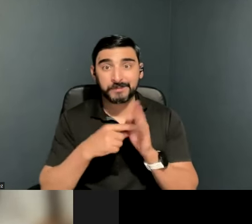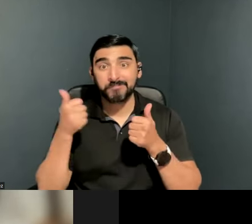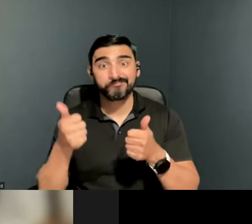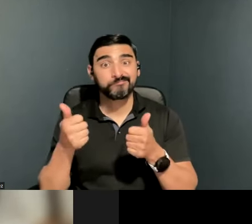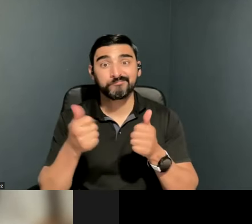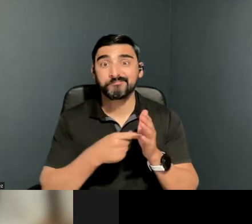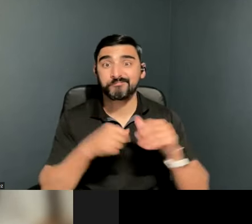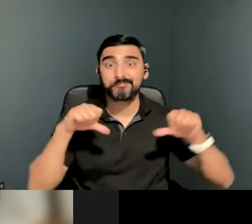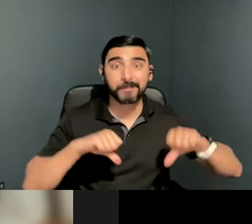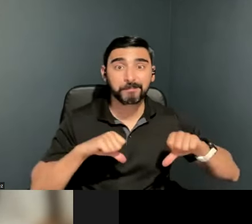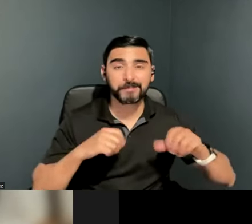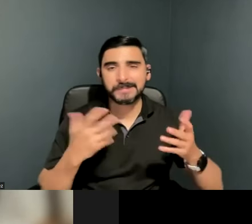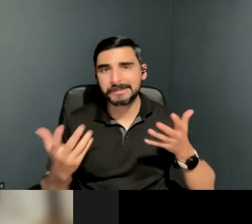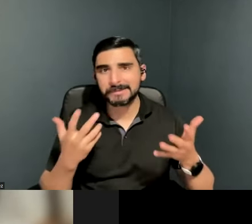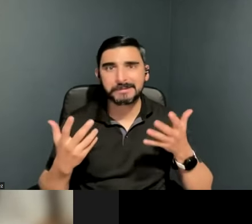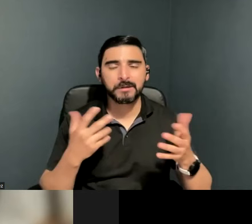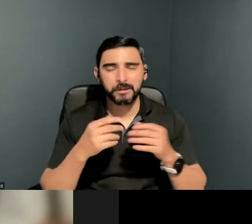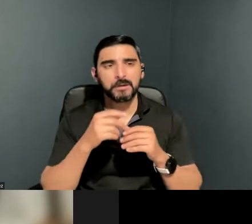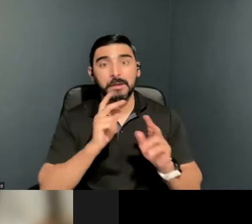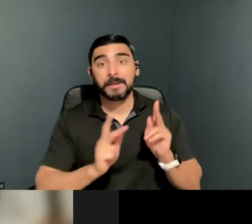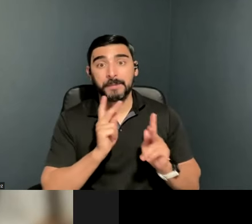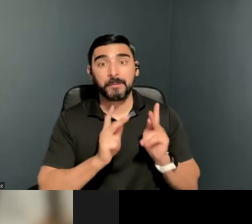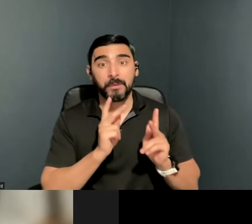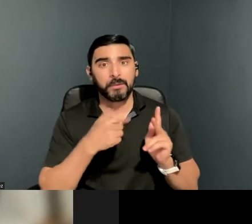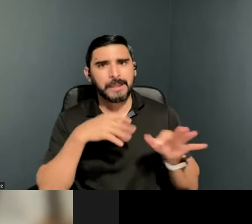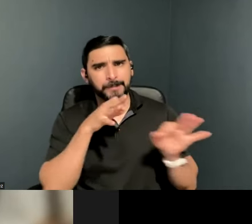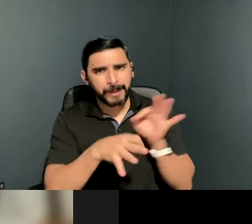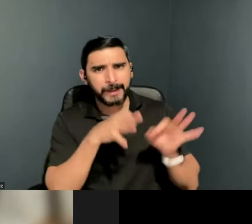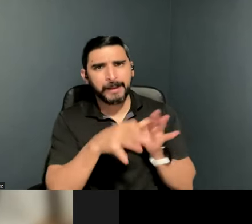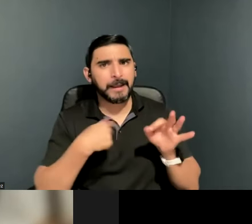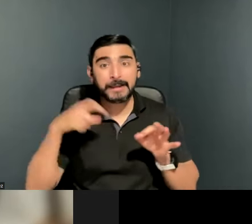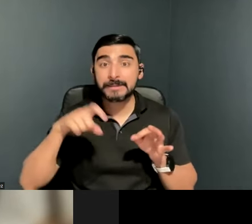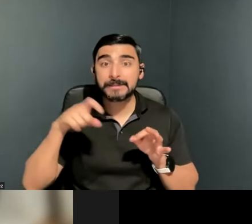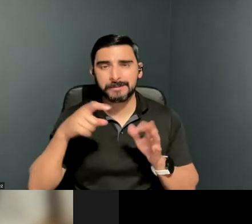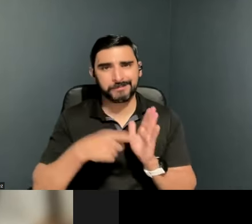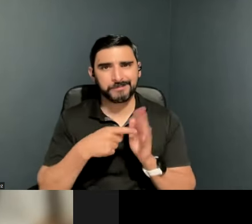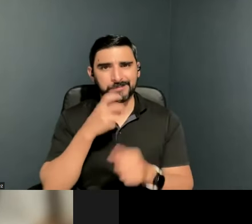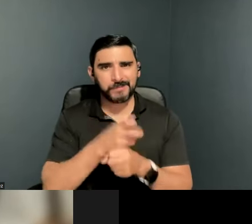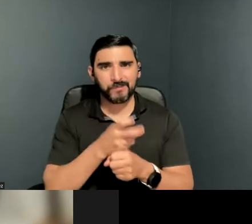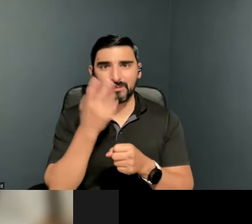often times hard to explain to people what I might need in any given moment.